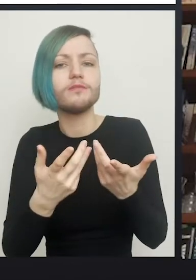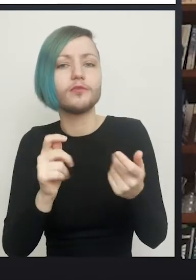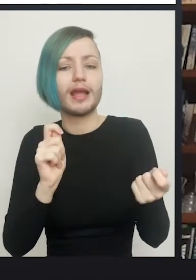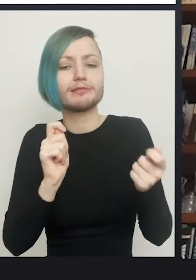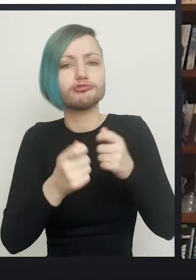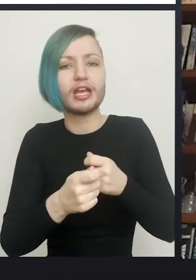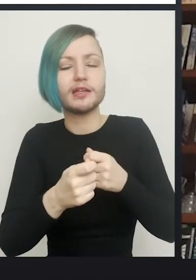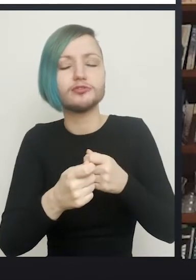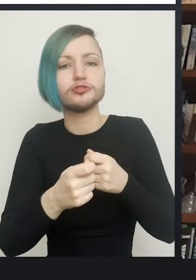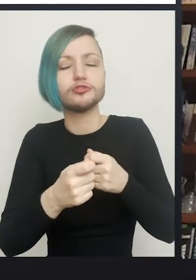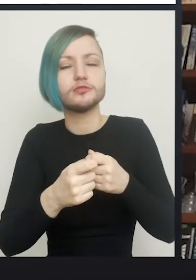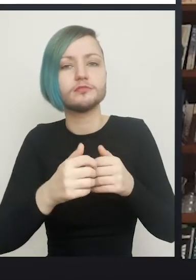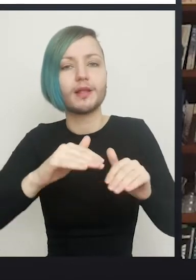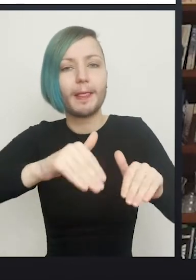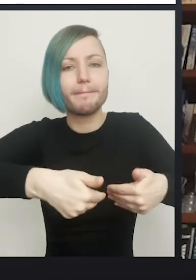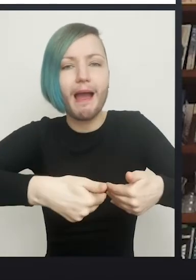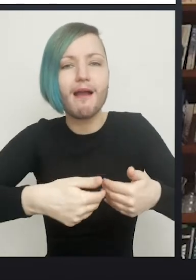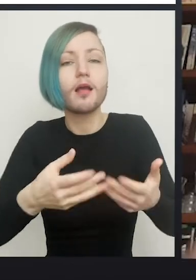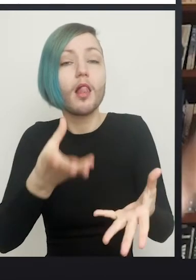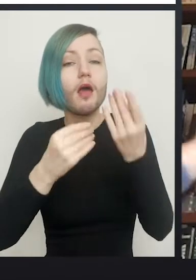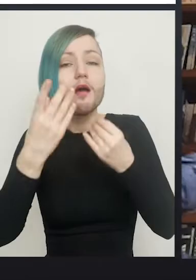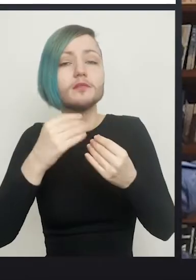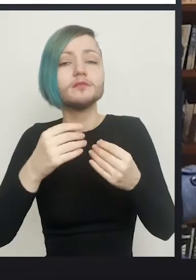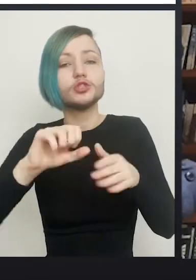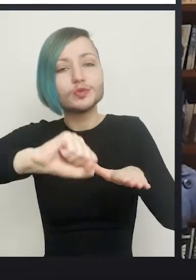and learn how to dilate very gently. Just starting people off with that?